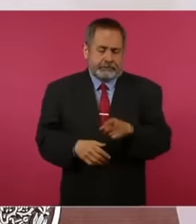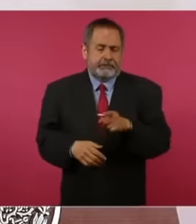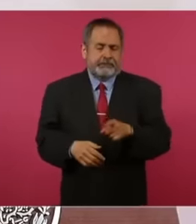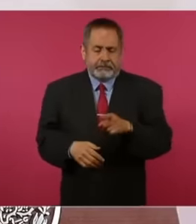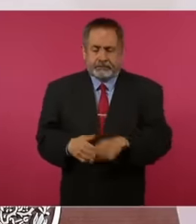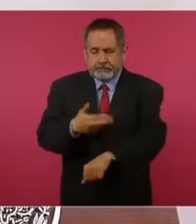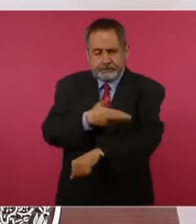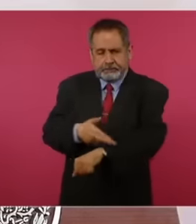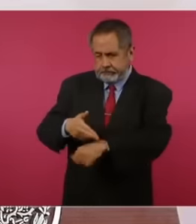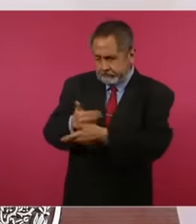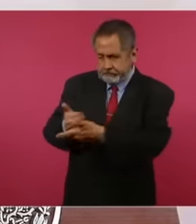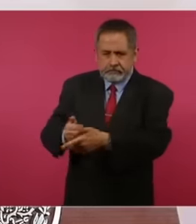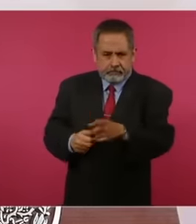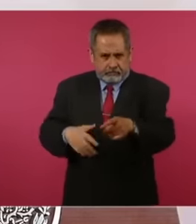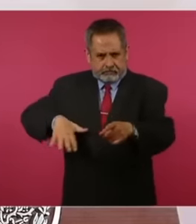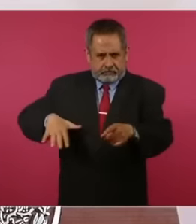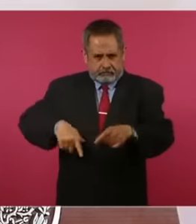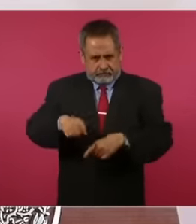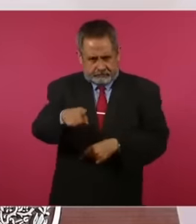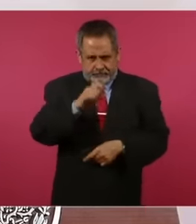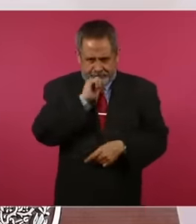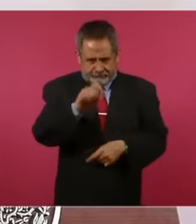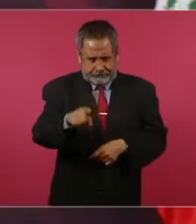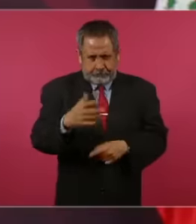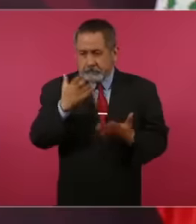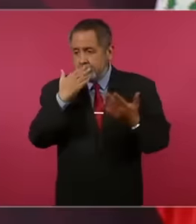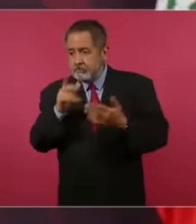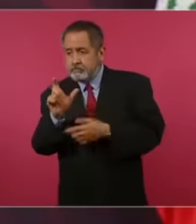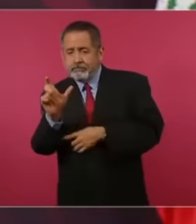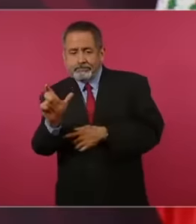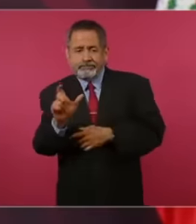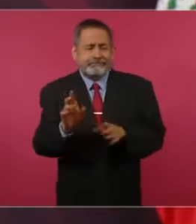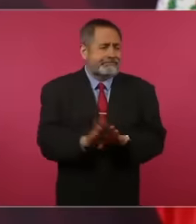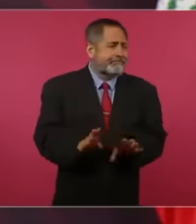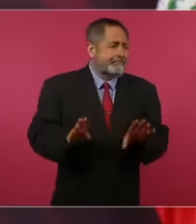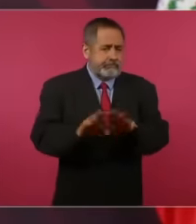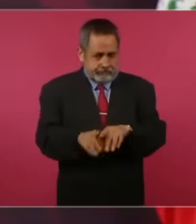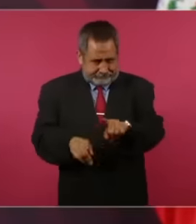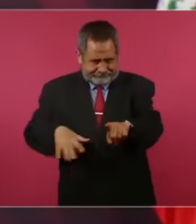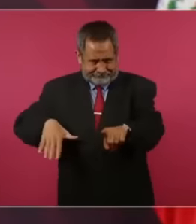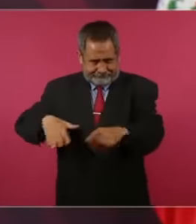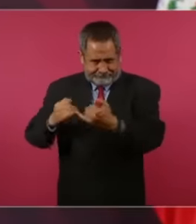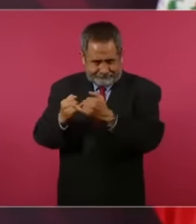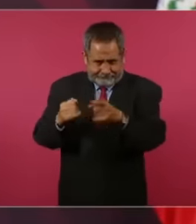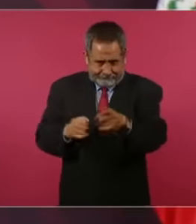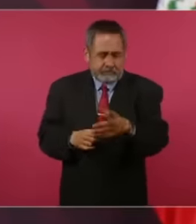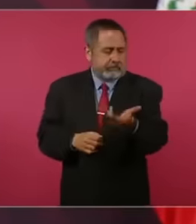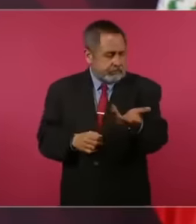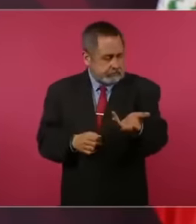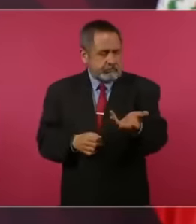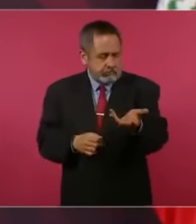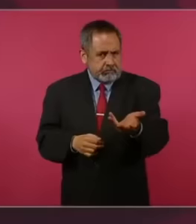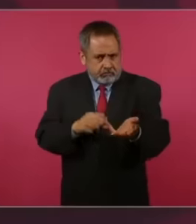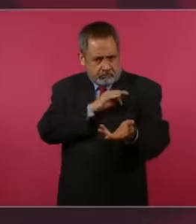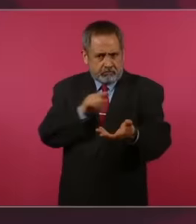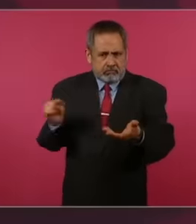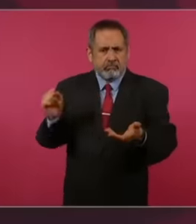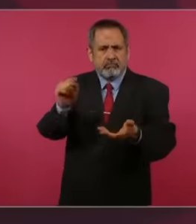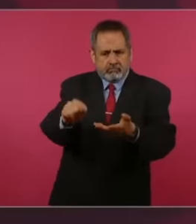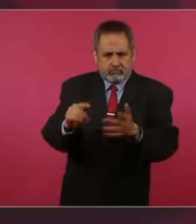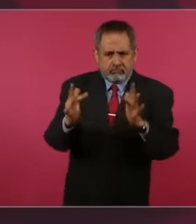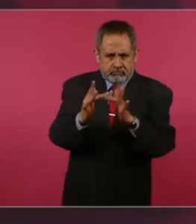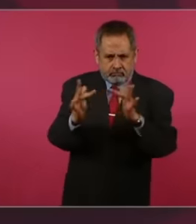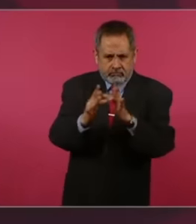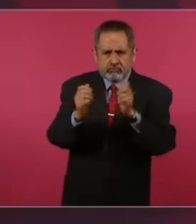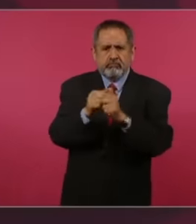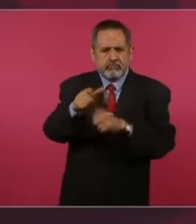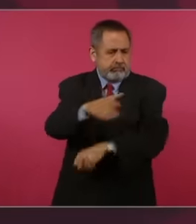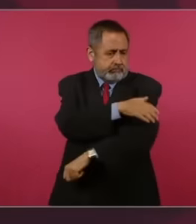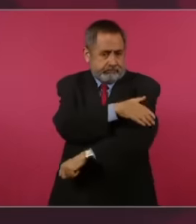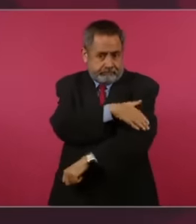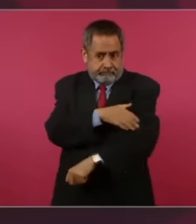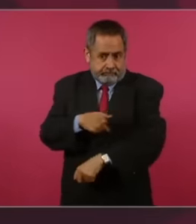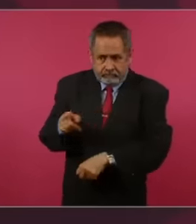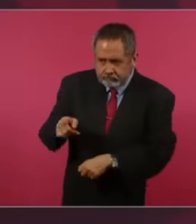like the one you are raising Eh can go there and they will be helped there